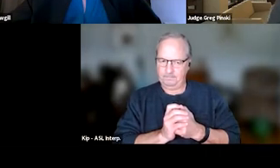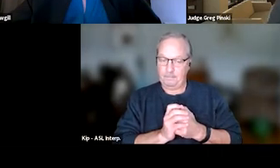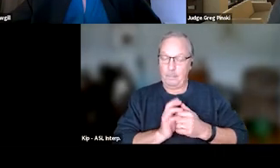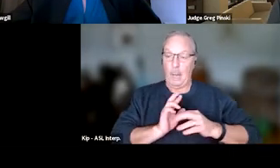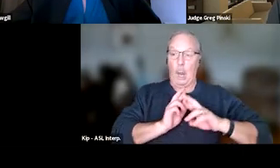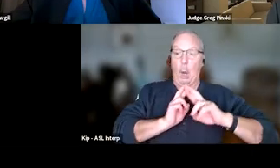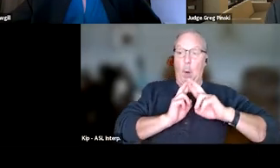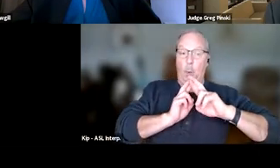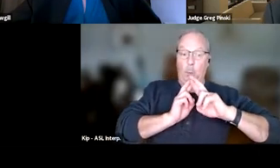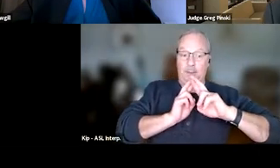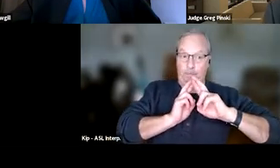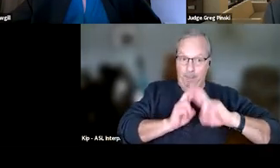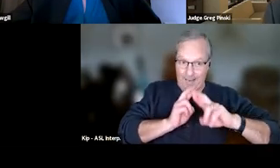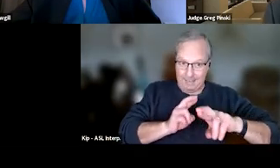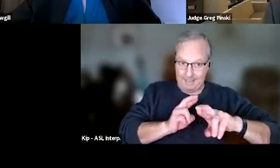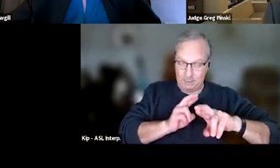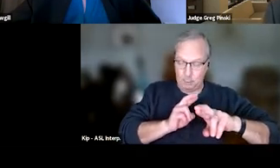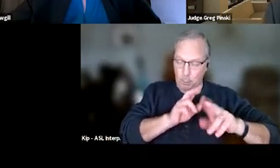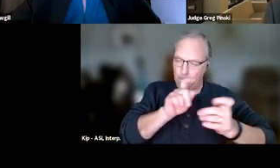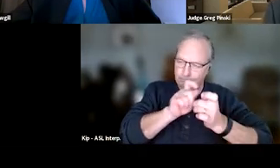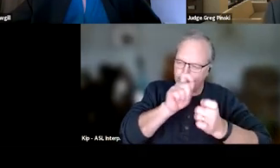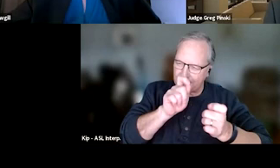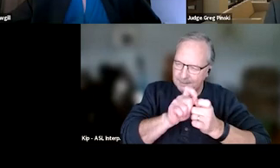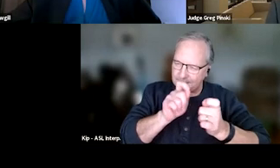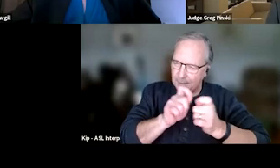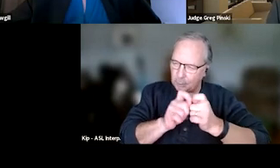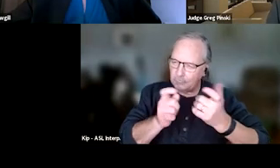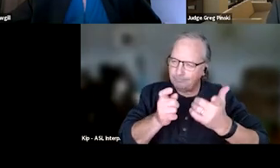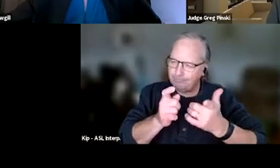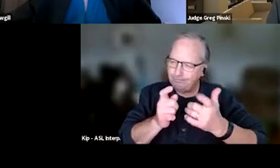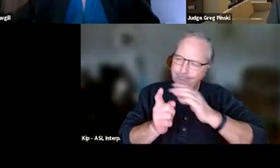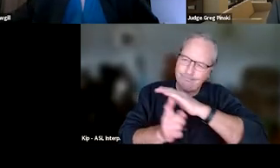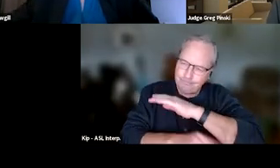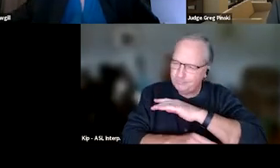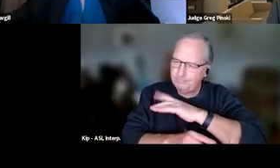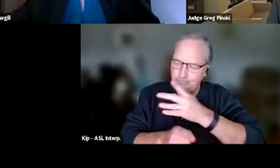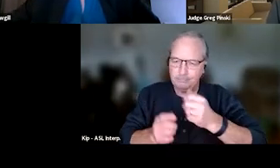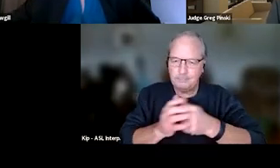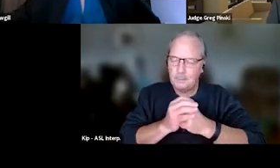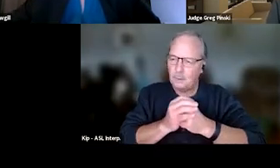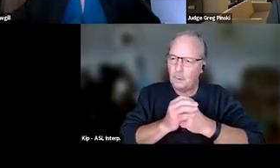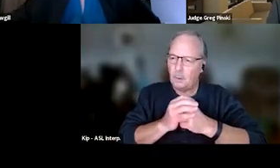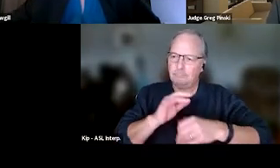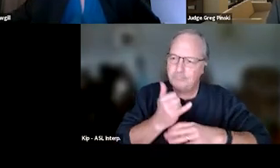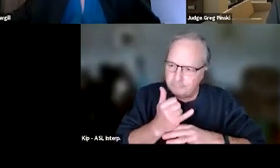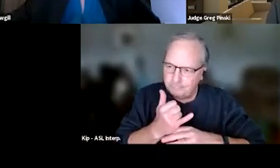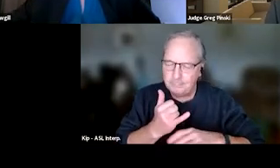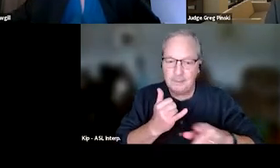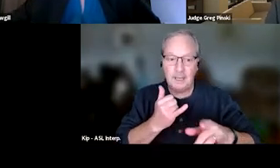In responding to particular infractions, if it's a proximal behavior that you're responding to,